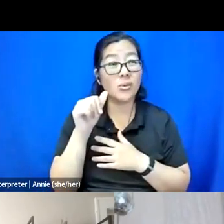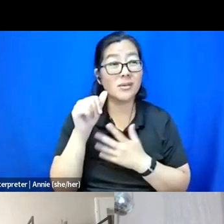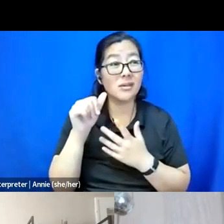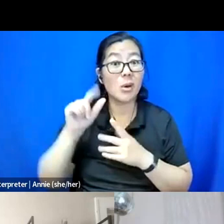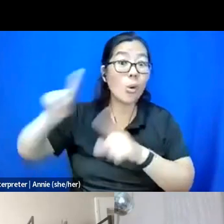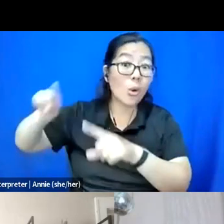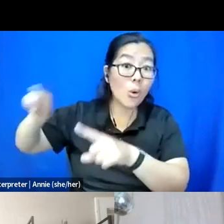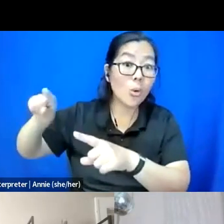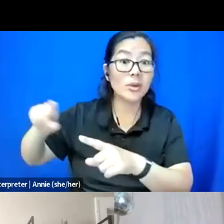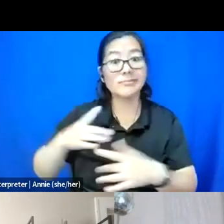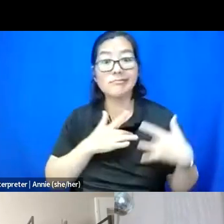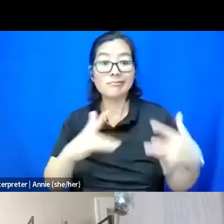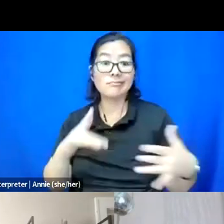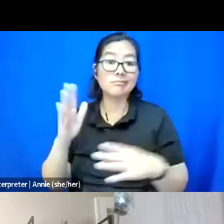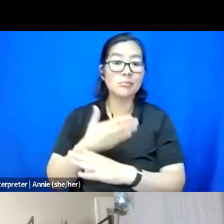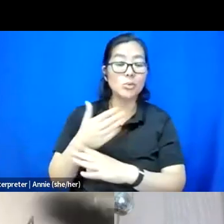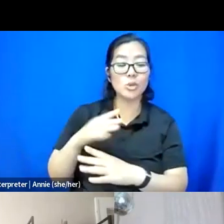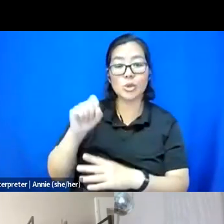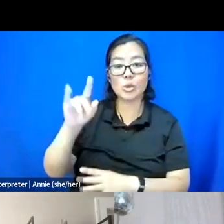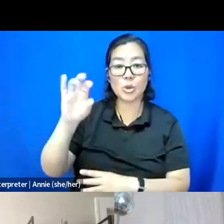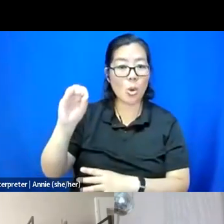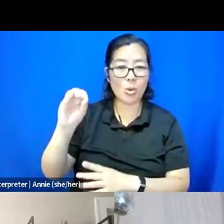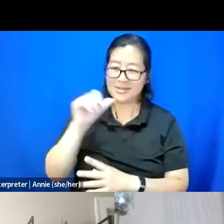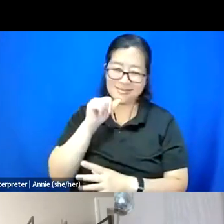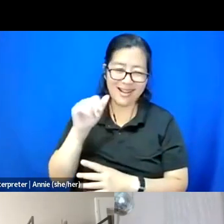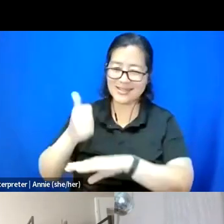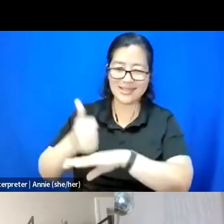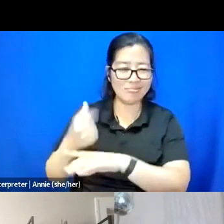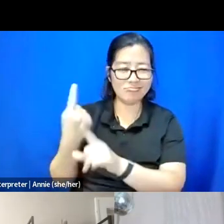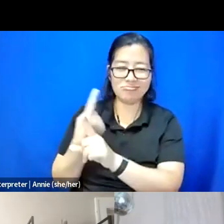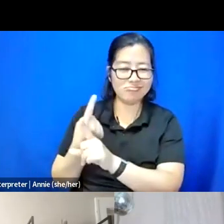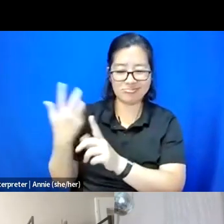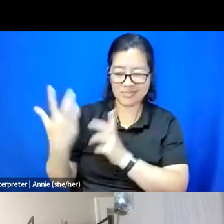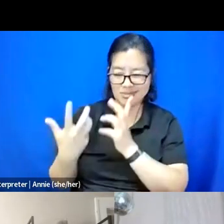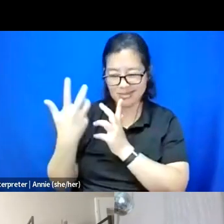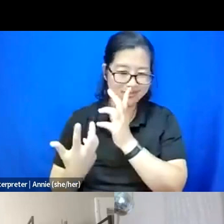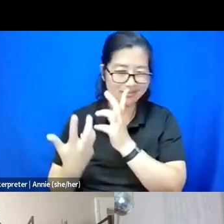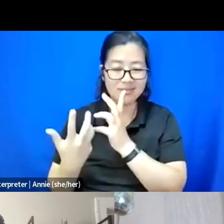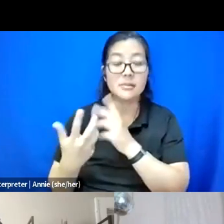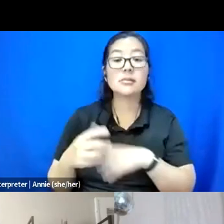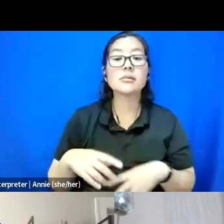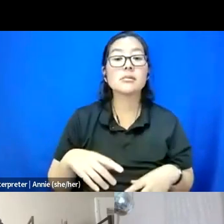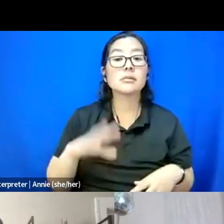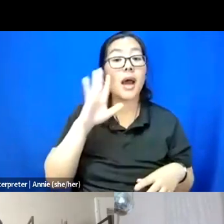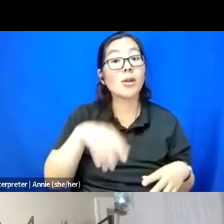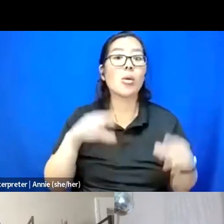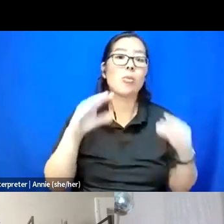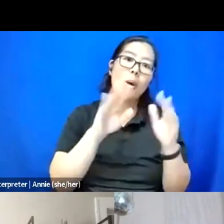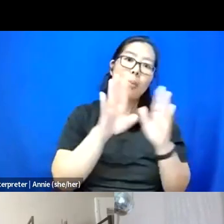traditional music studios, because they aren't always set up that way. So I like -- I mean I know I get more background noise than the average musician,